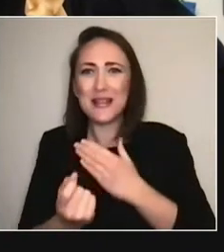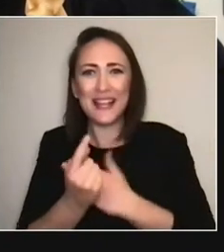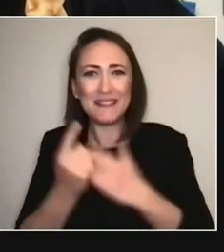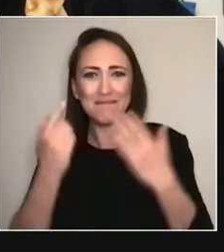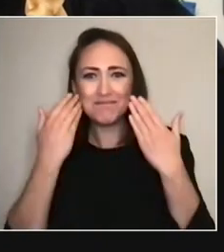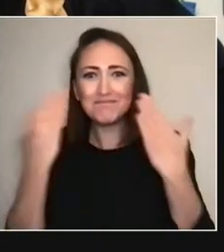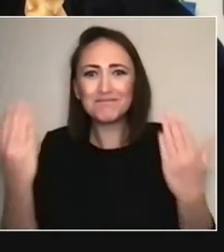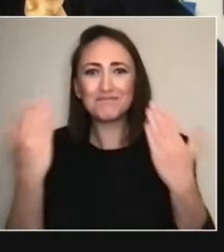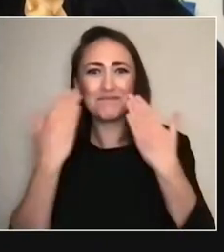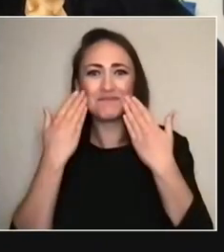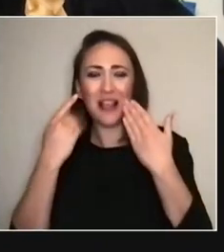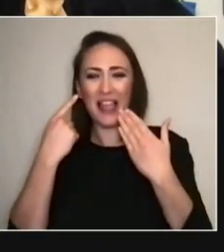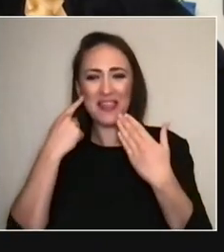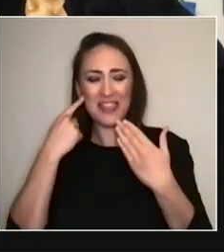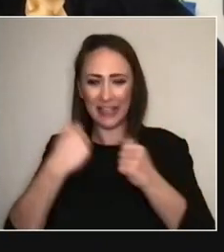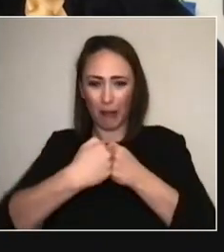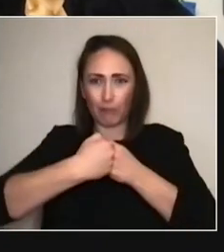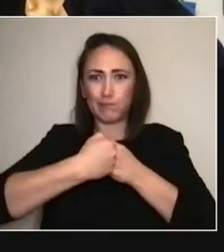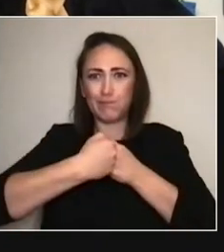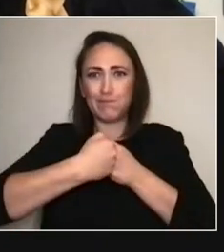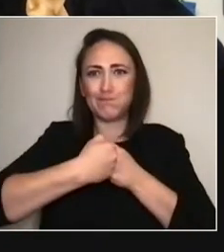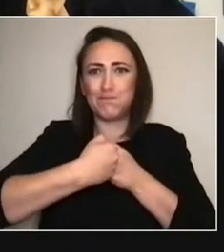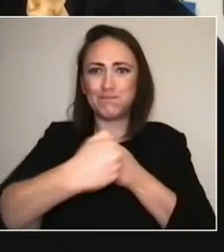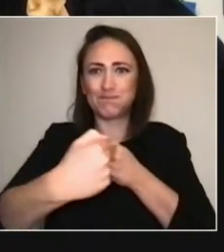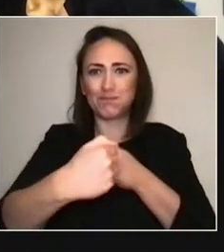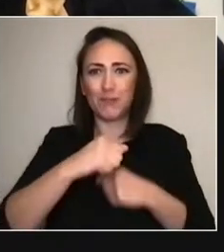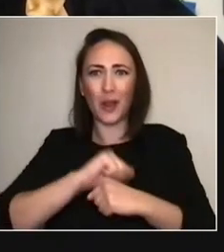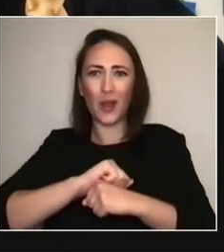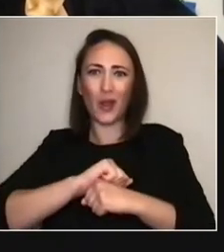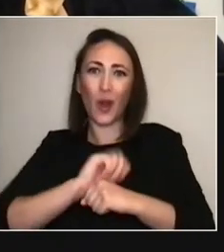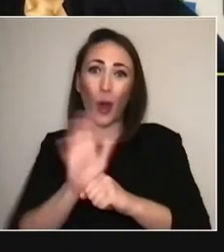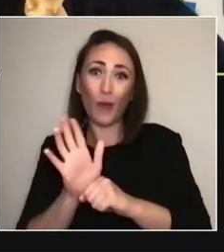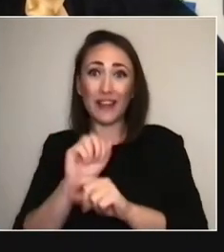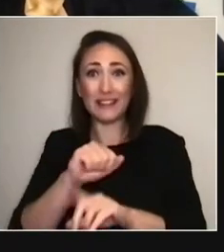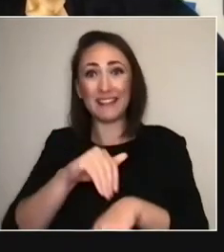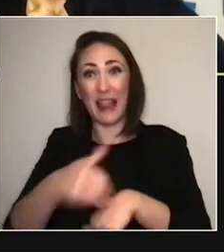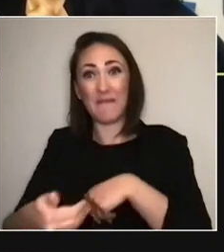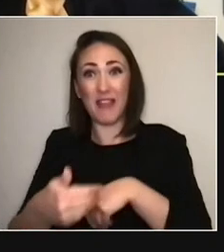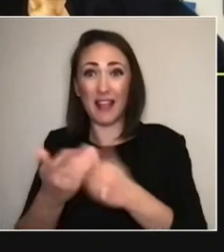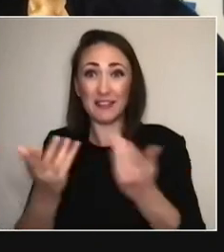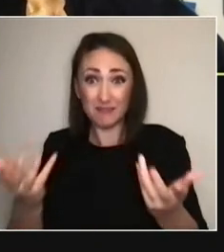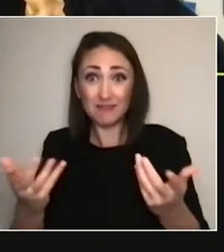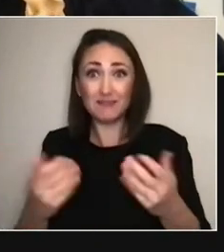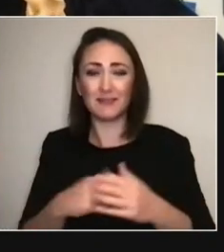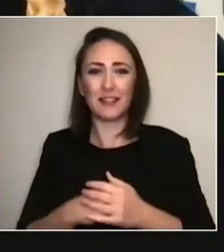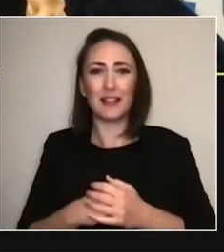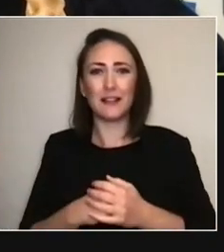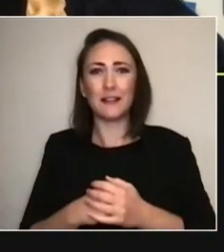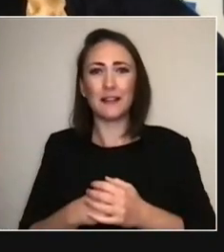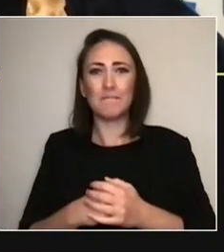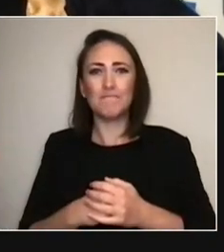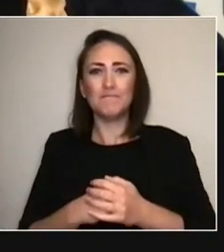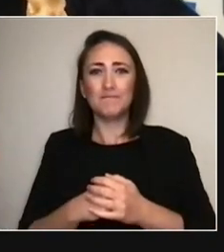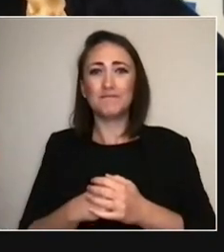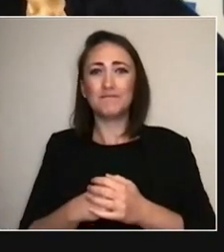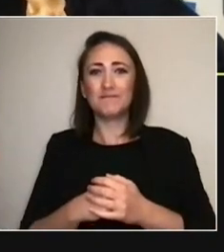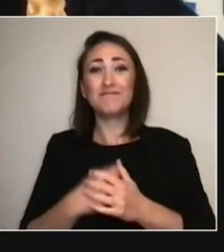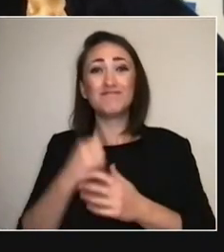have a kind of long COVID which has some benefits and some— Yeah, and I don't think that that's something that